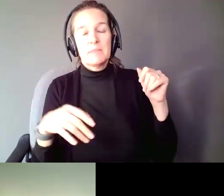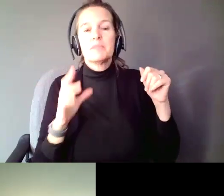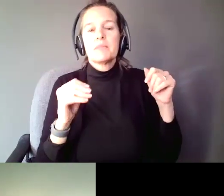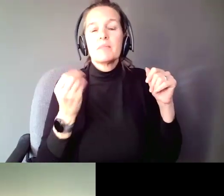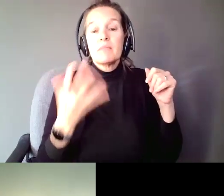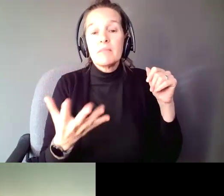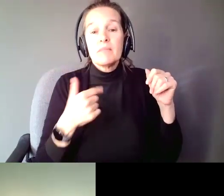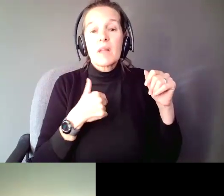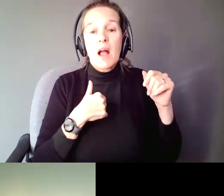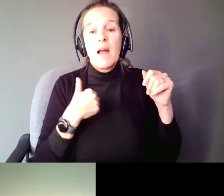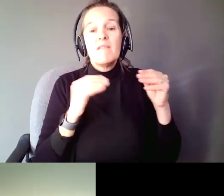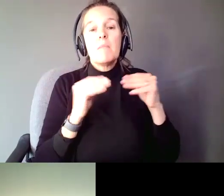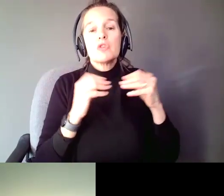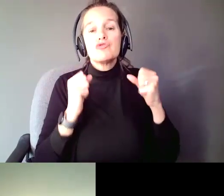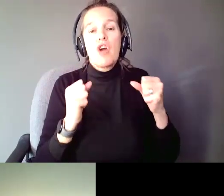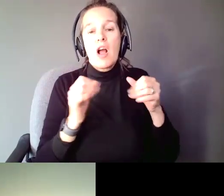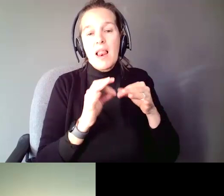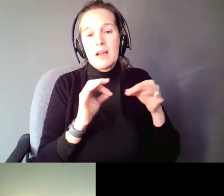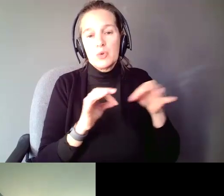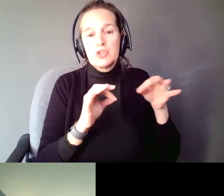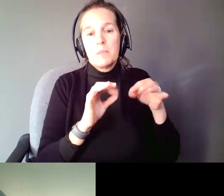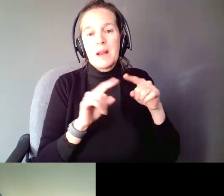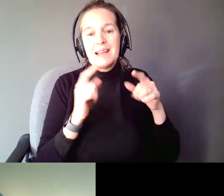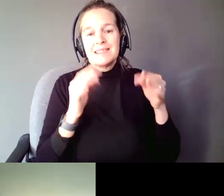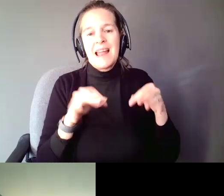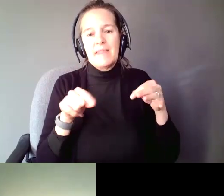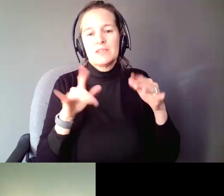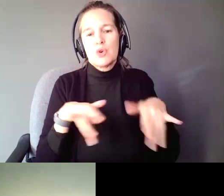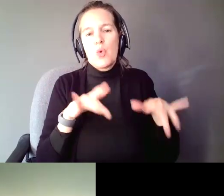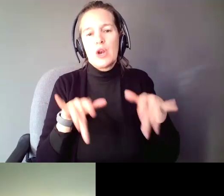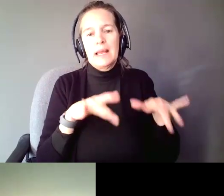I had much stronger language in mind, but since this is being recorded, I am more colloquial. But,